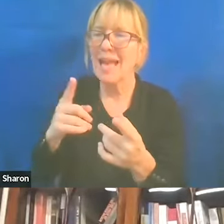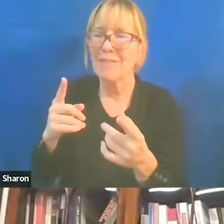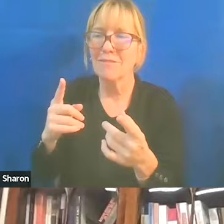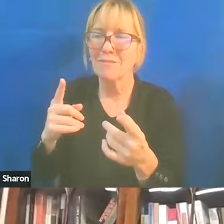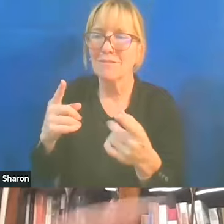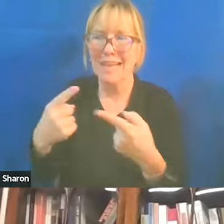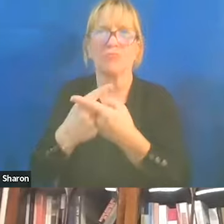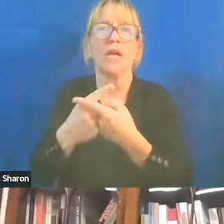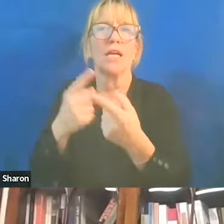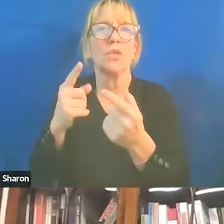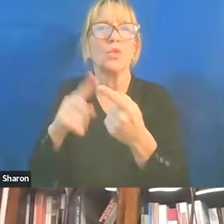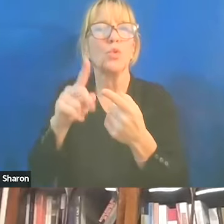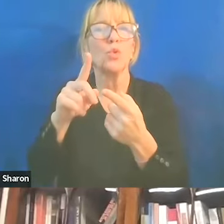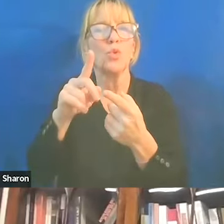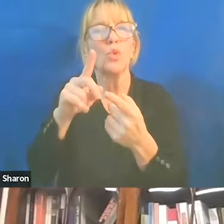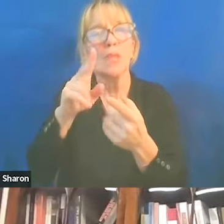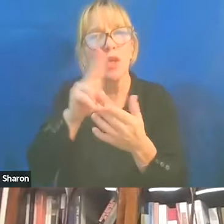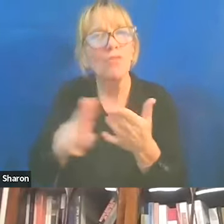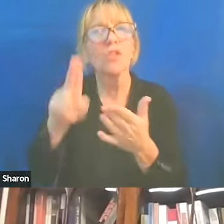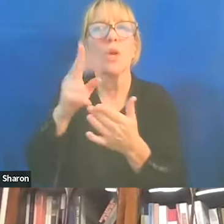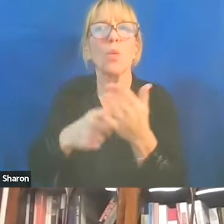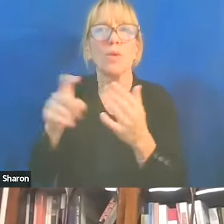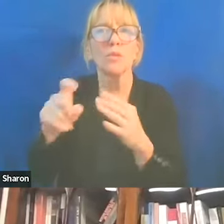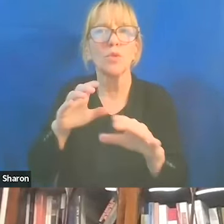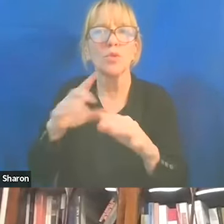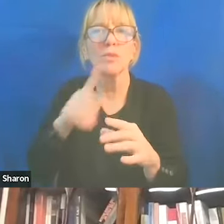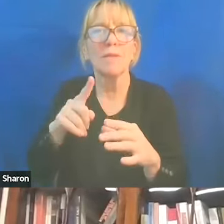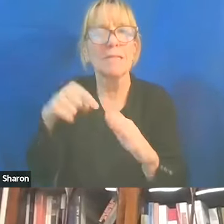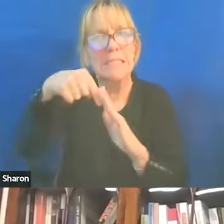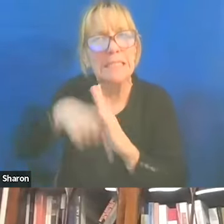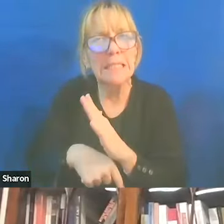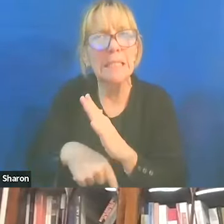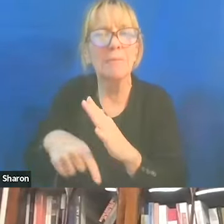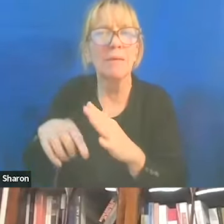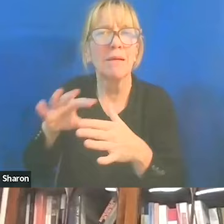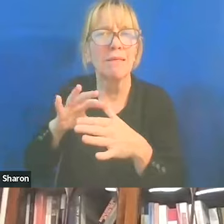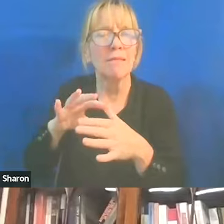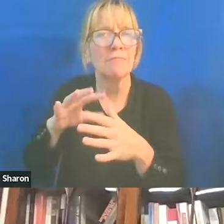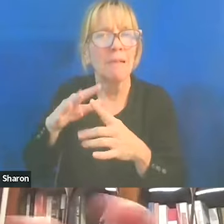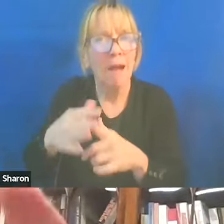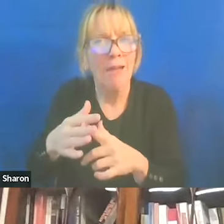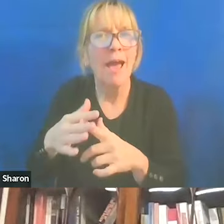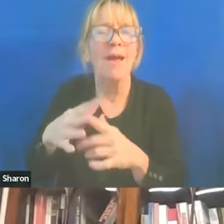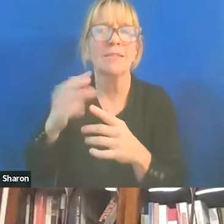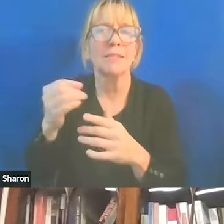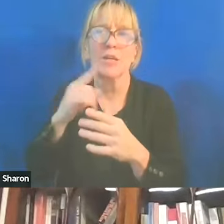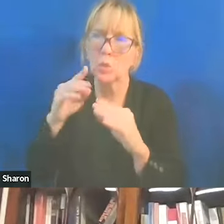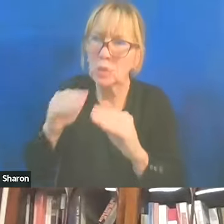of what the university is supposed to do, which is to give deep context and to teach. So this leads to... 'Cause we're sort of running outta time,